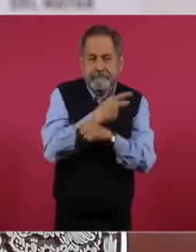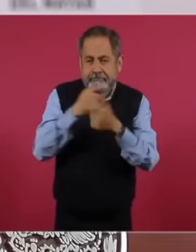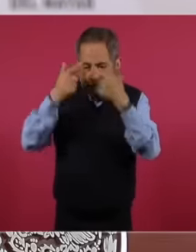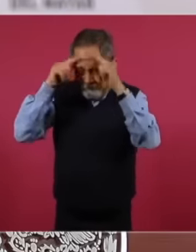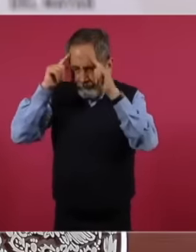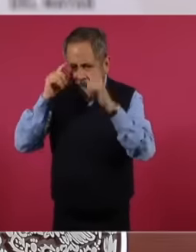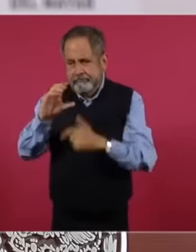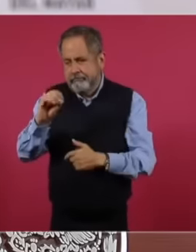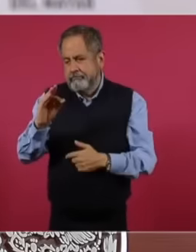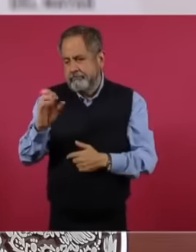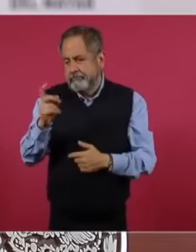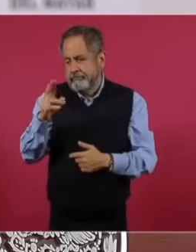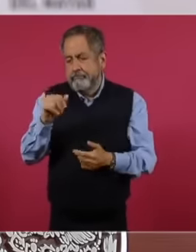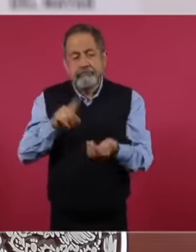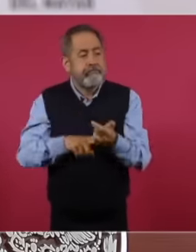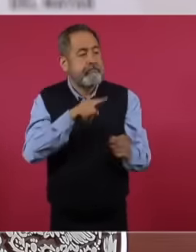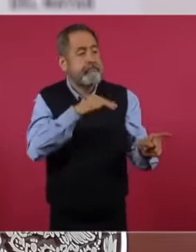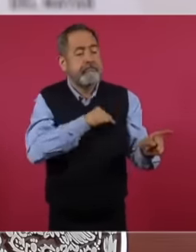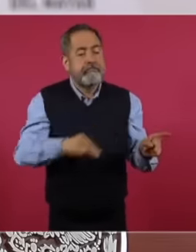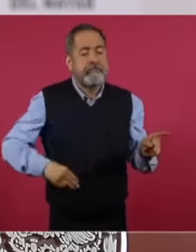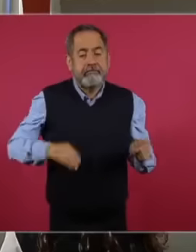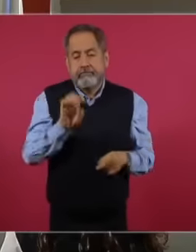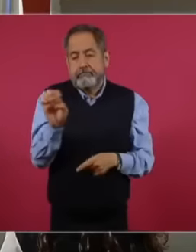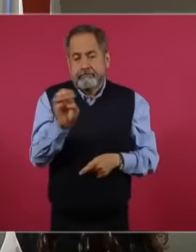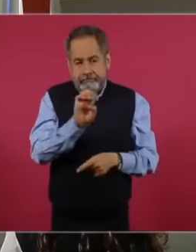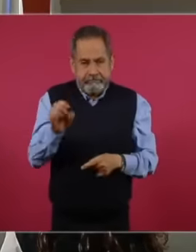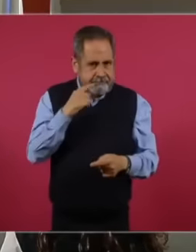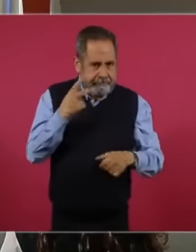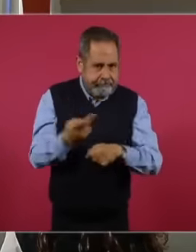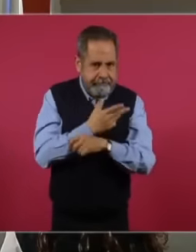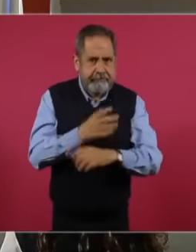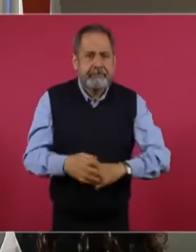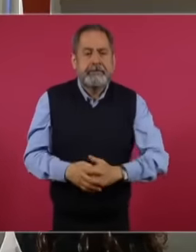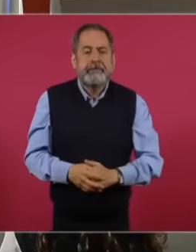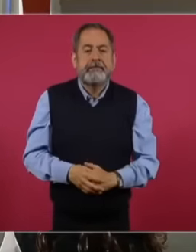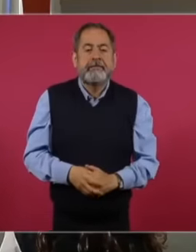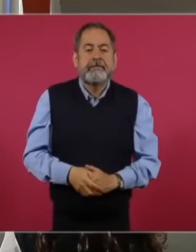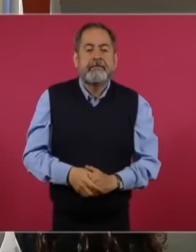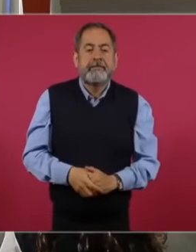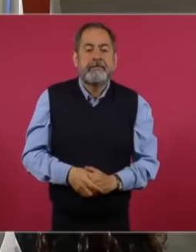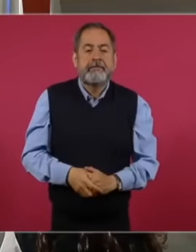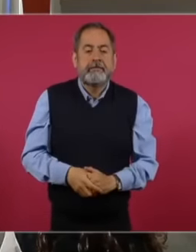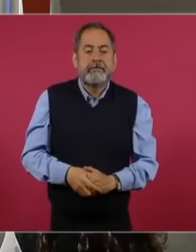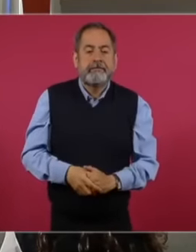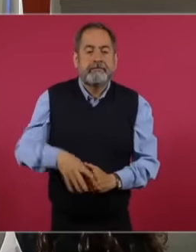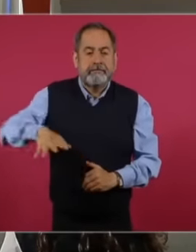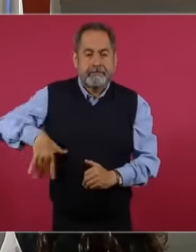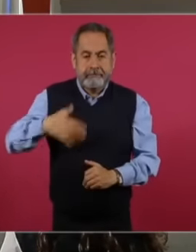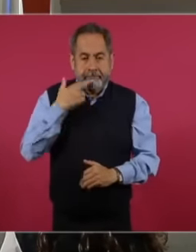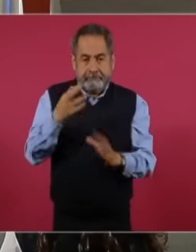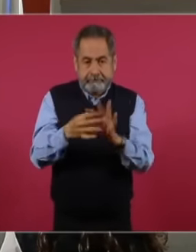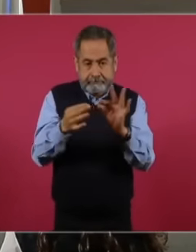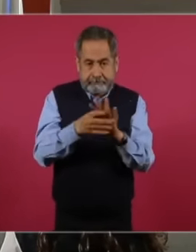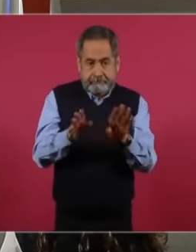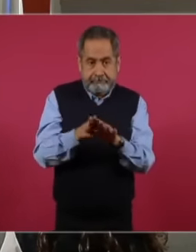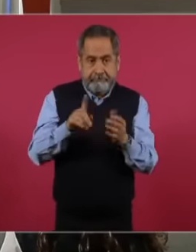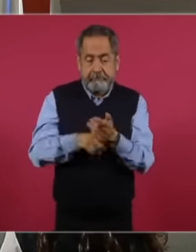in the municipality of Ensenada next please As you will remember upon our arrival at cofepris